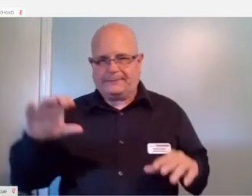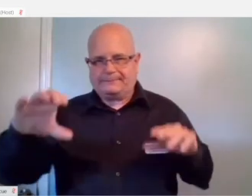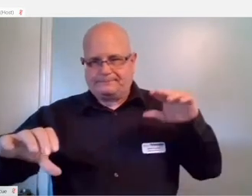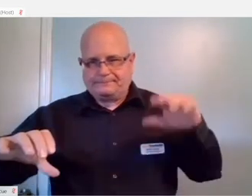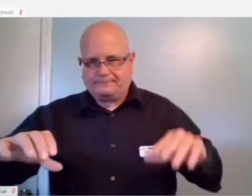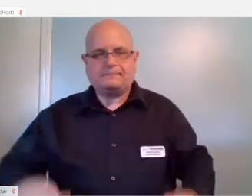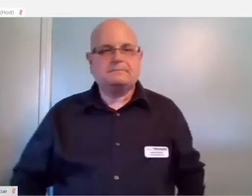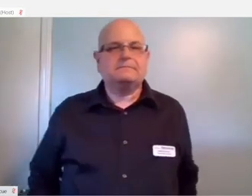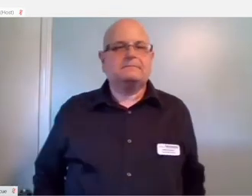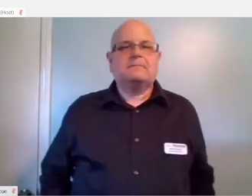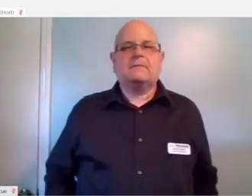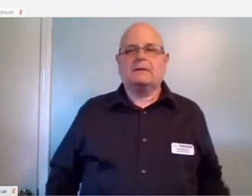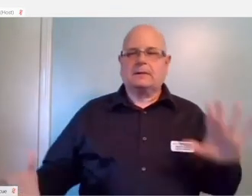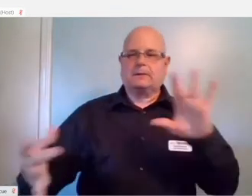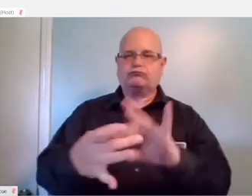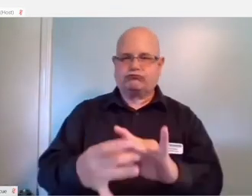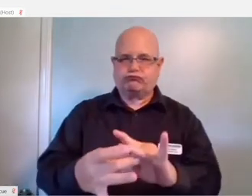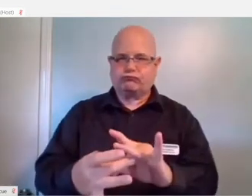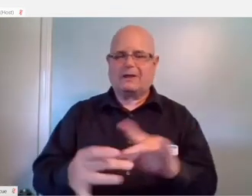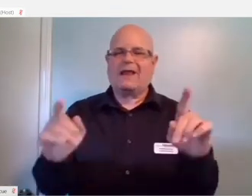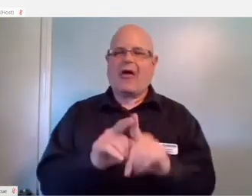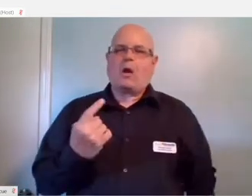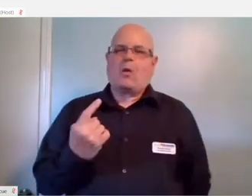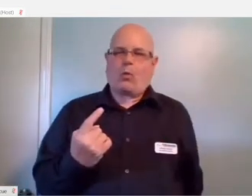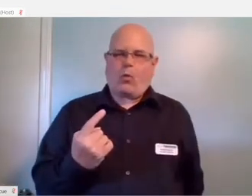and bind them together as if they were one controller.